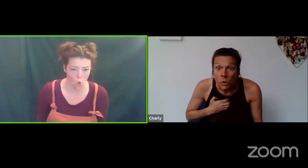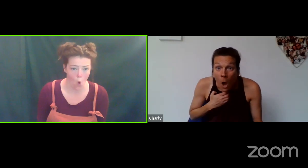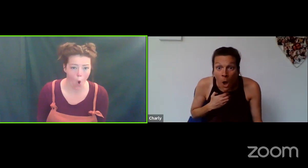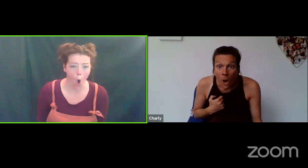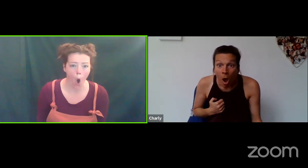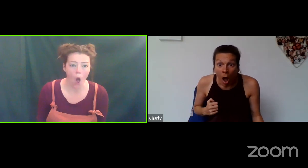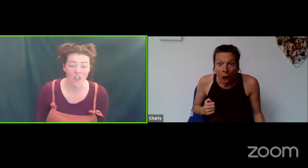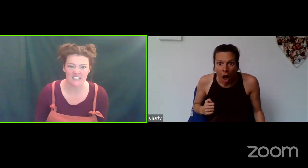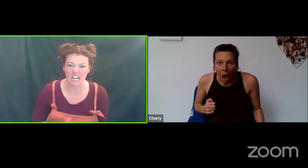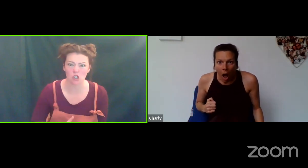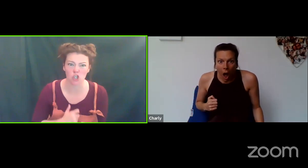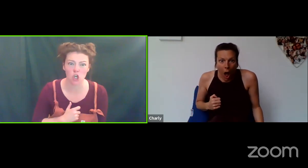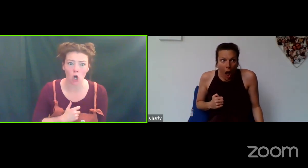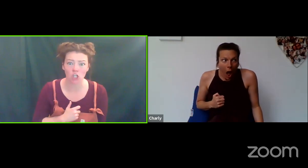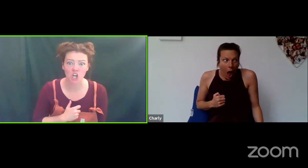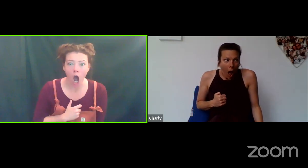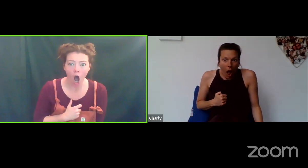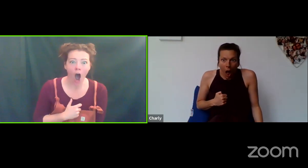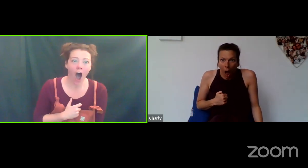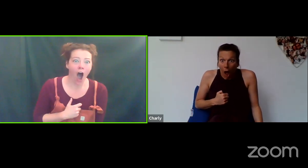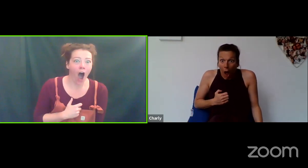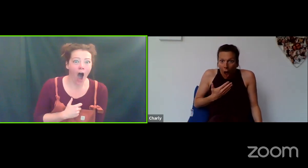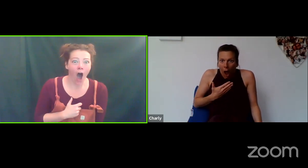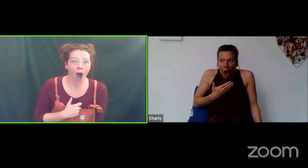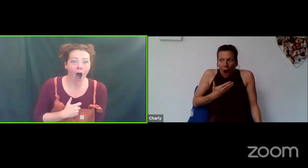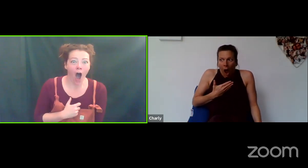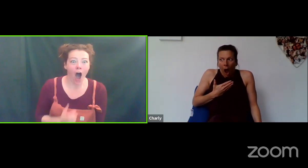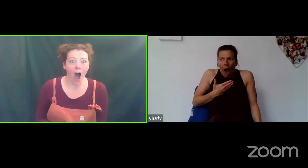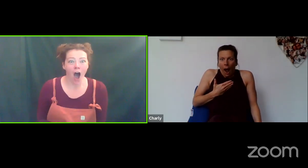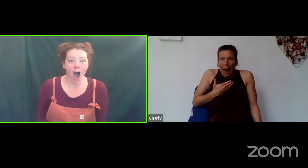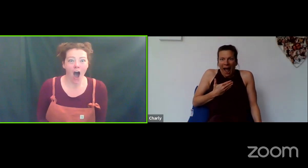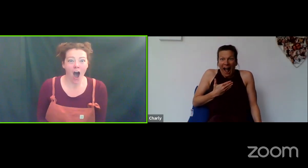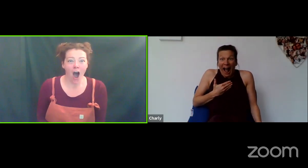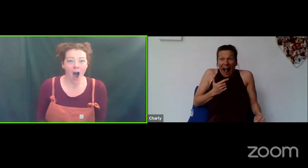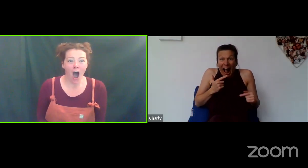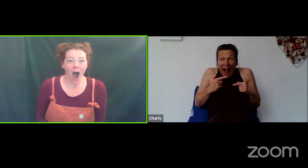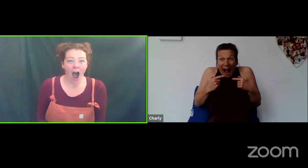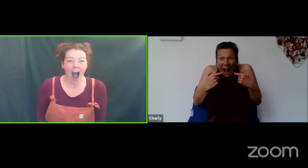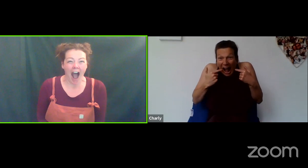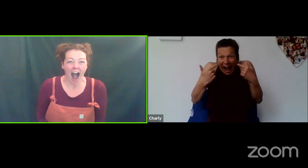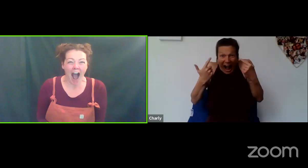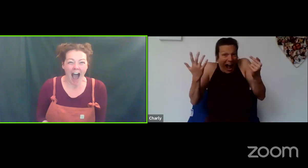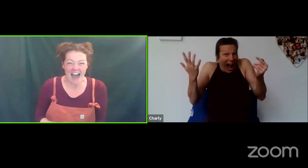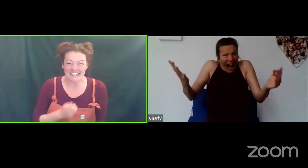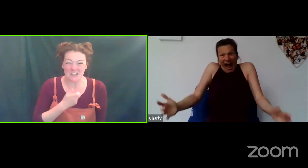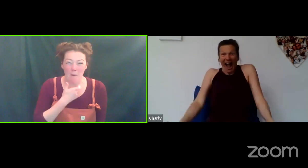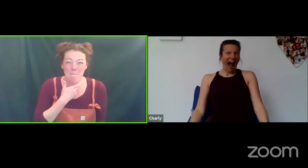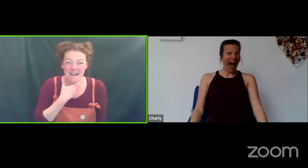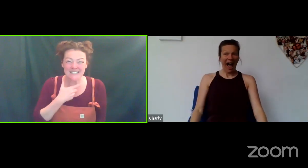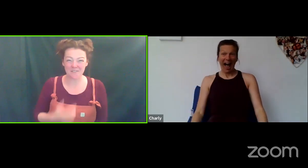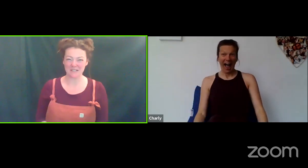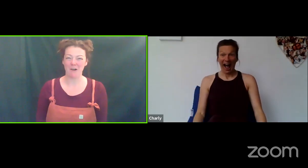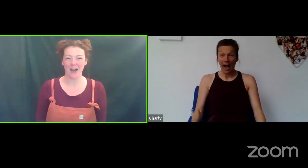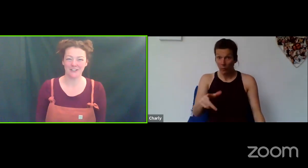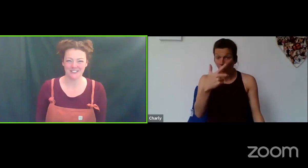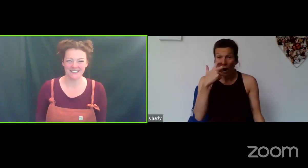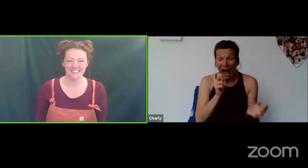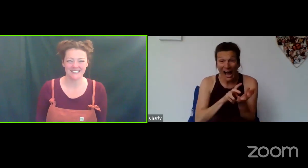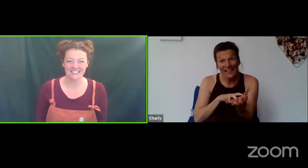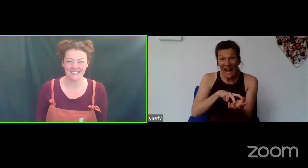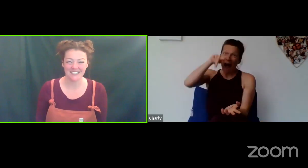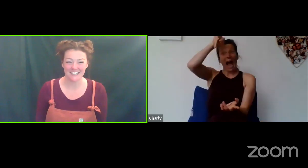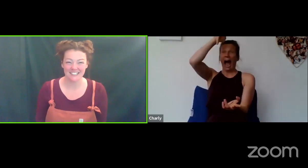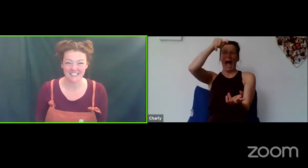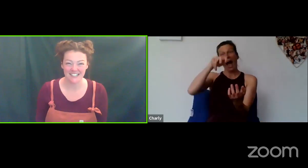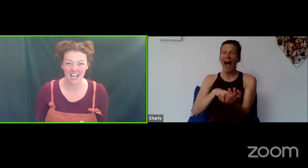That's it... like you're shocked... and into a massive smile